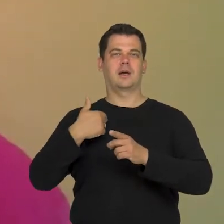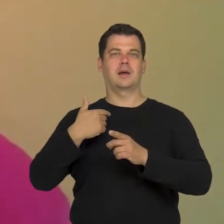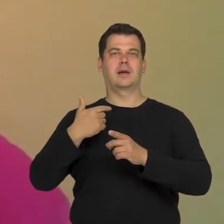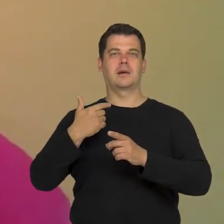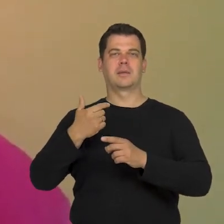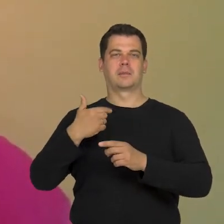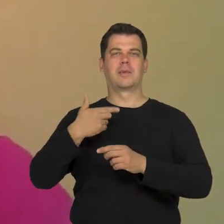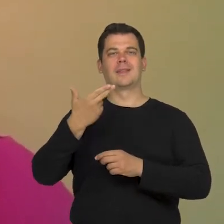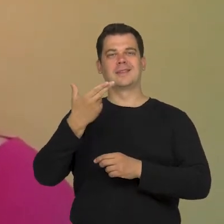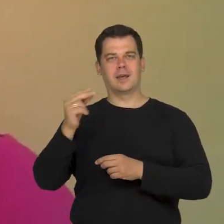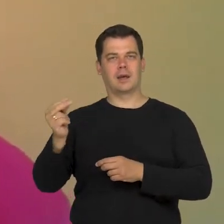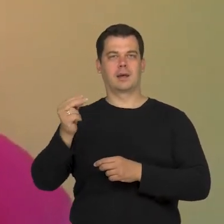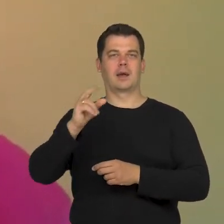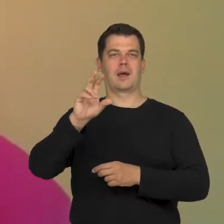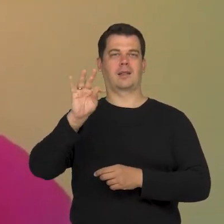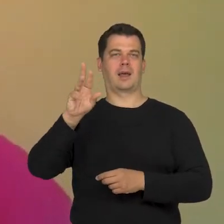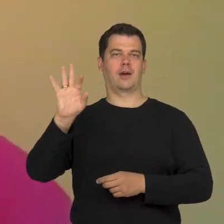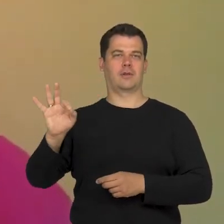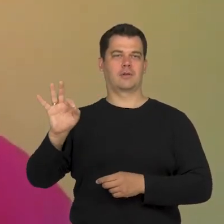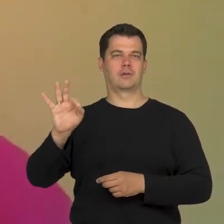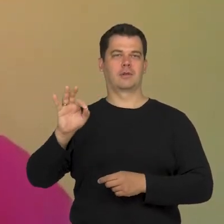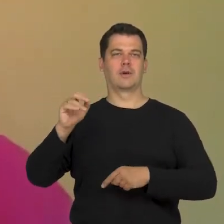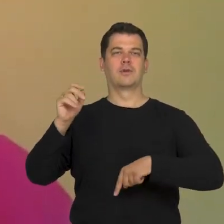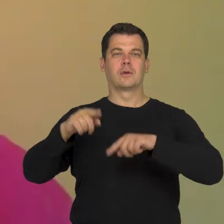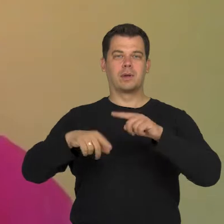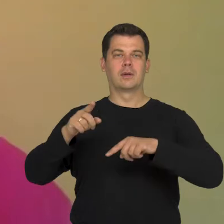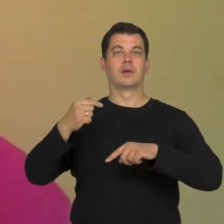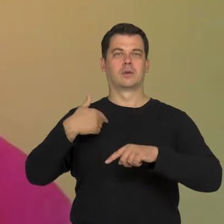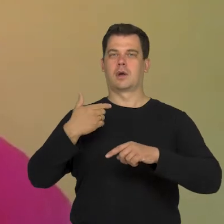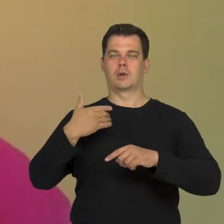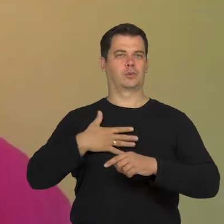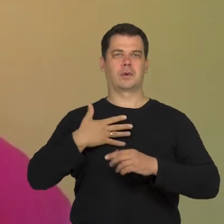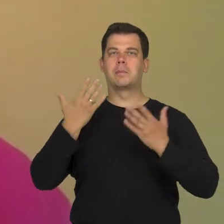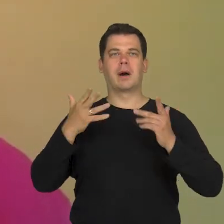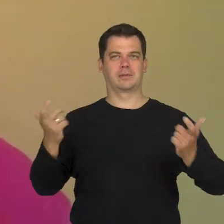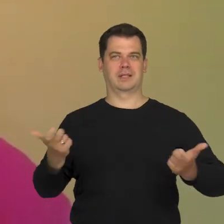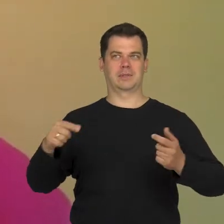I feel threatened around these people.